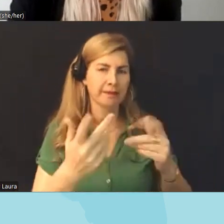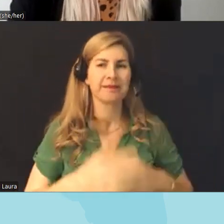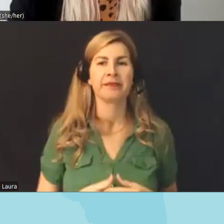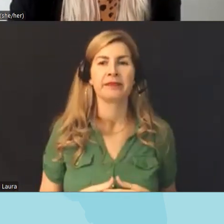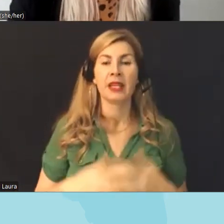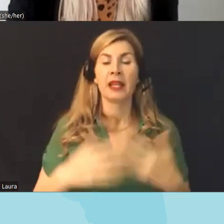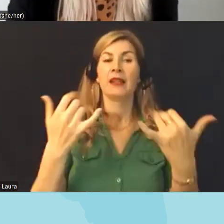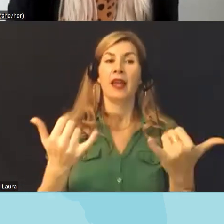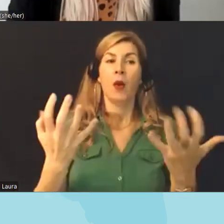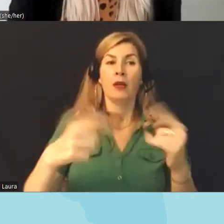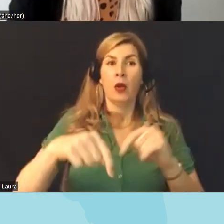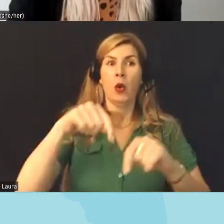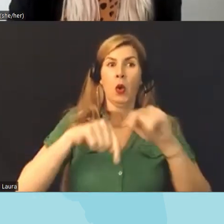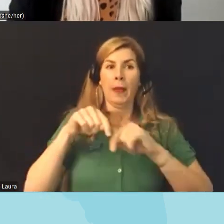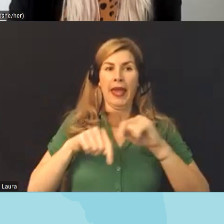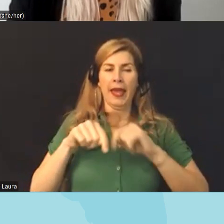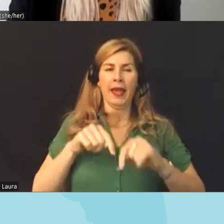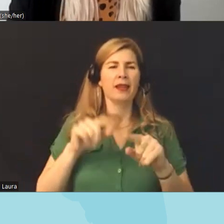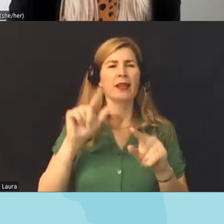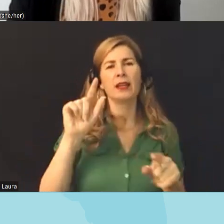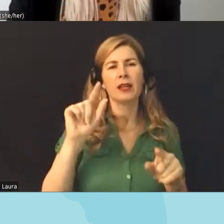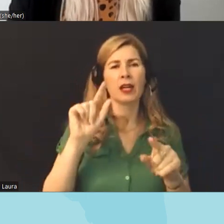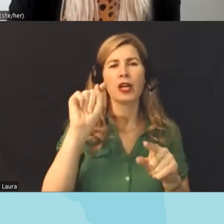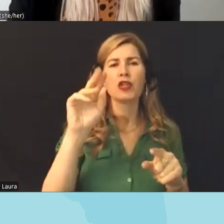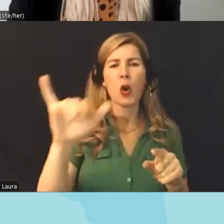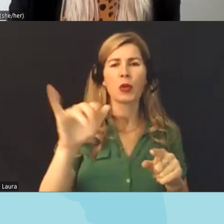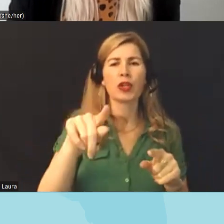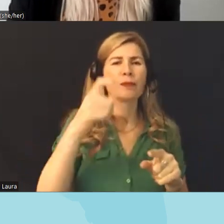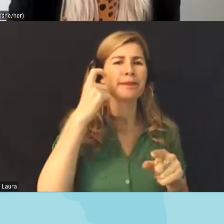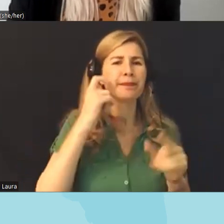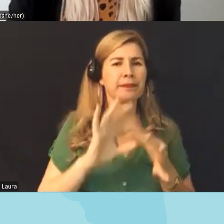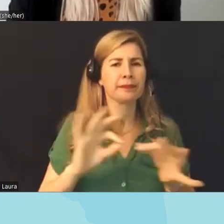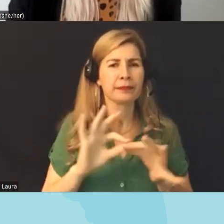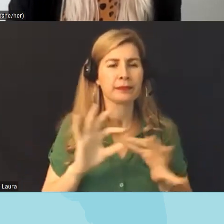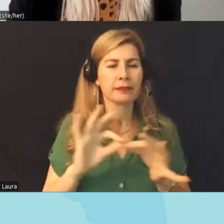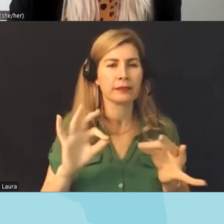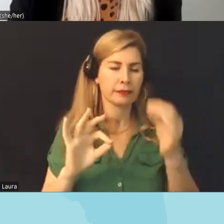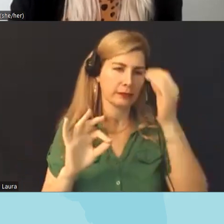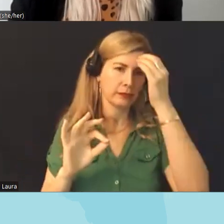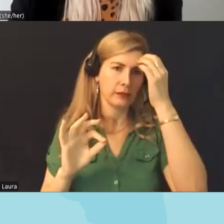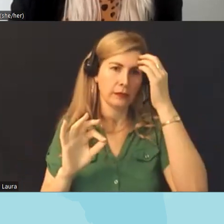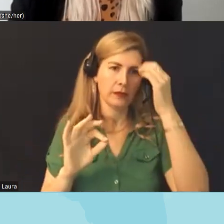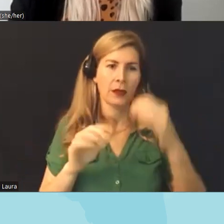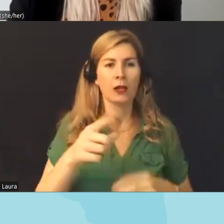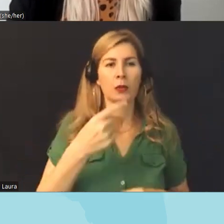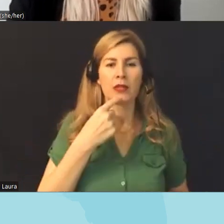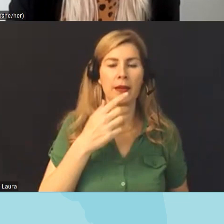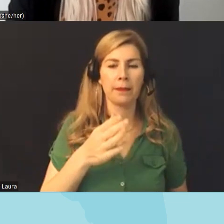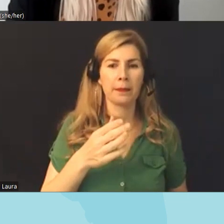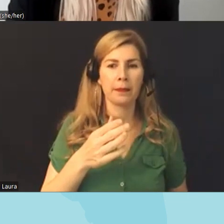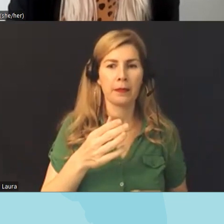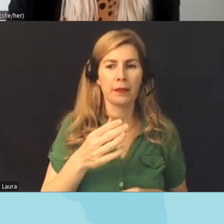quickly to something you said about um kind of the um the core work that that this in terms of